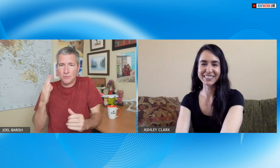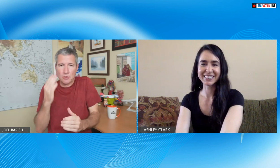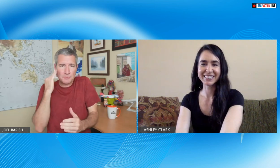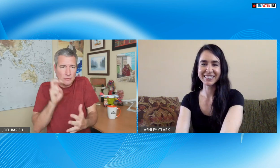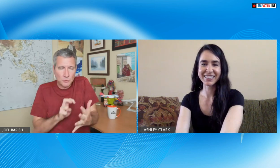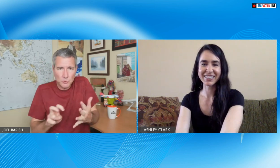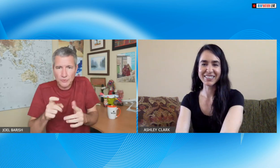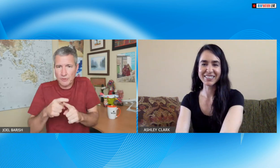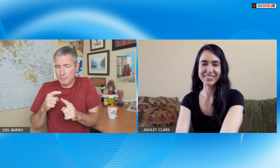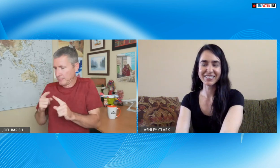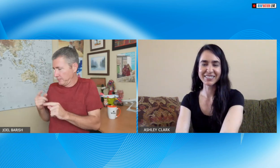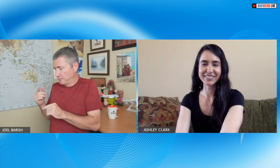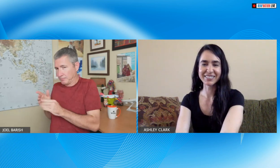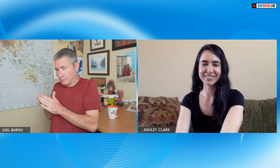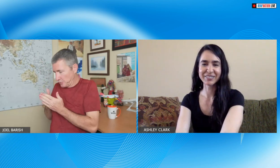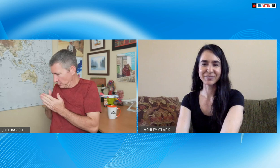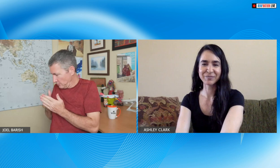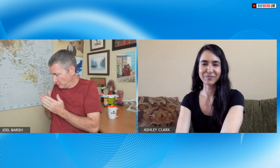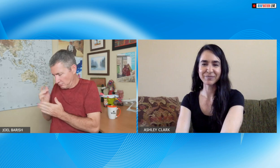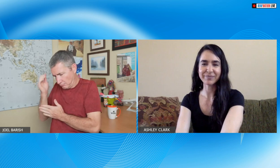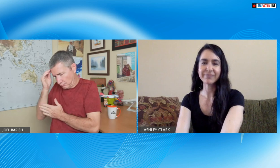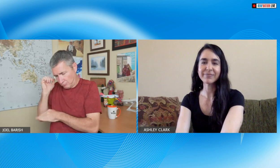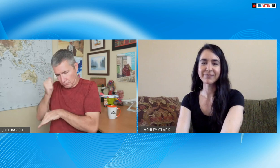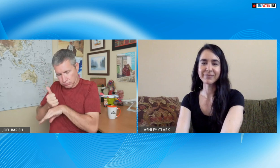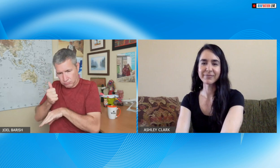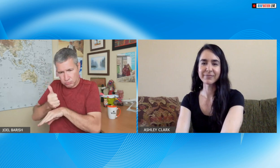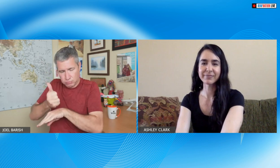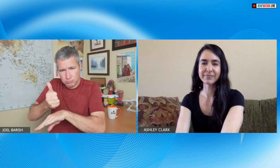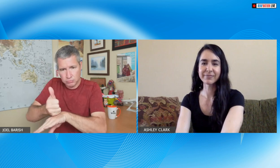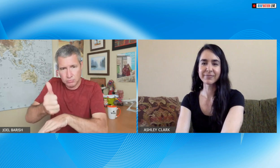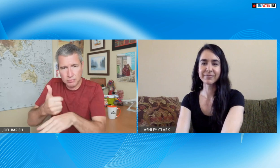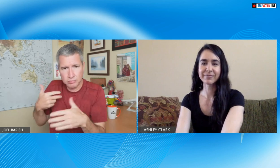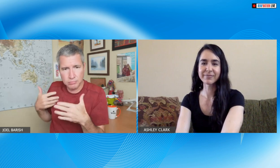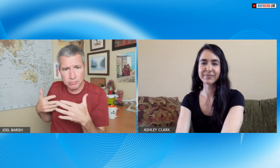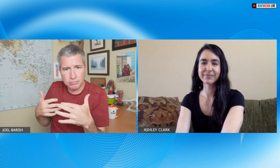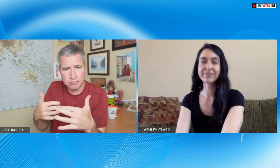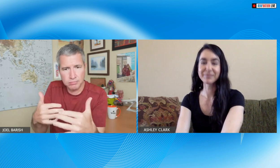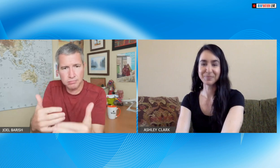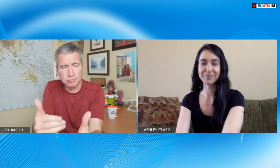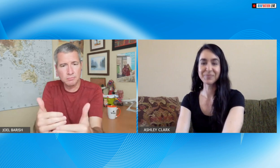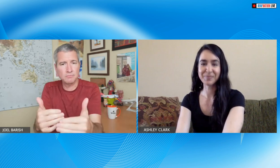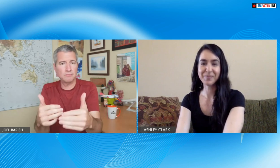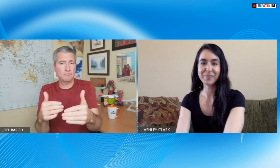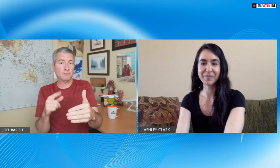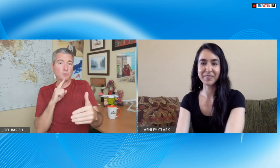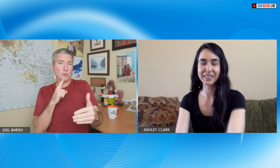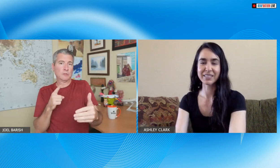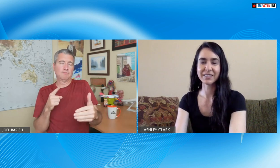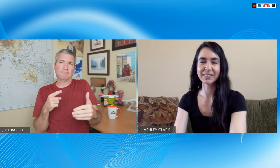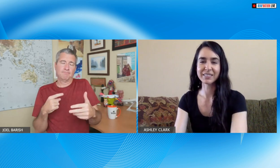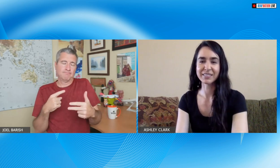all right so we're almost at a time from the book work to setting up plans to the